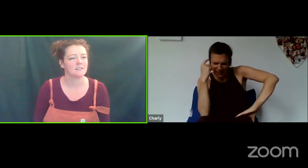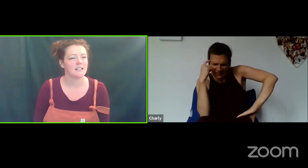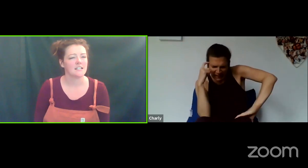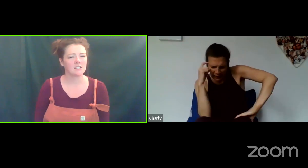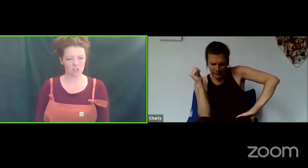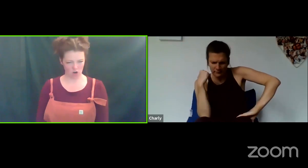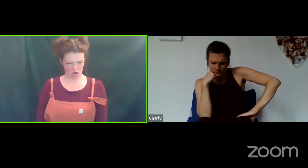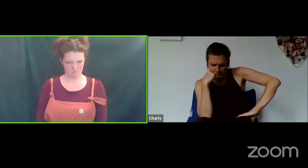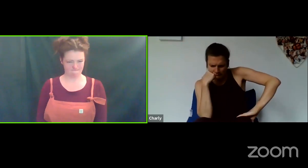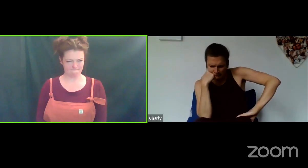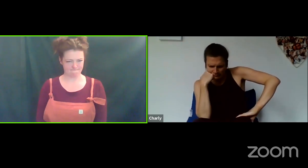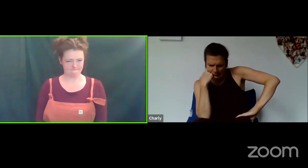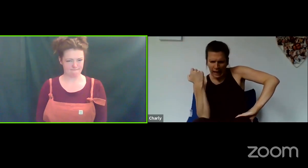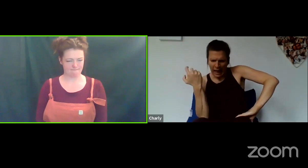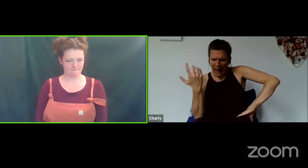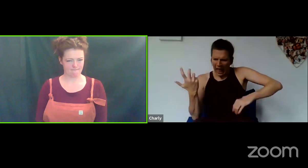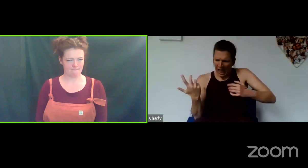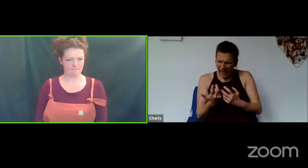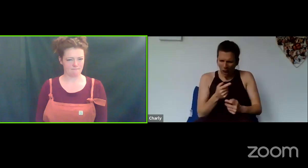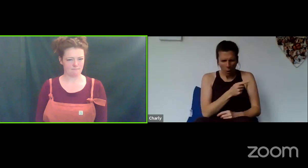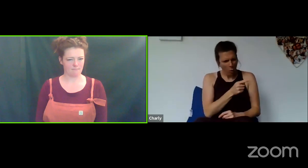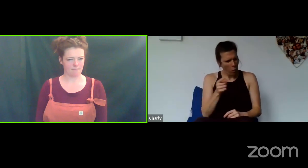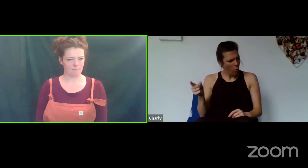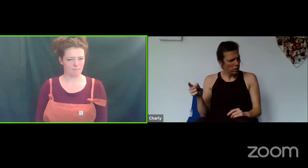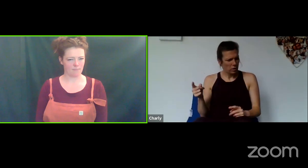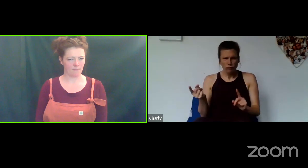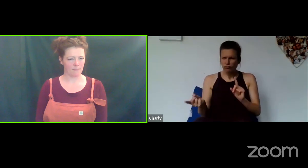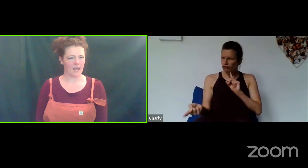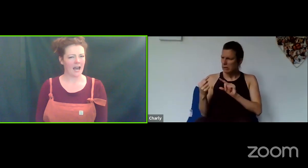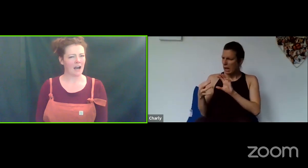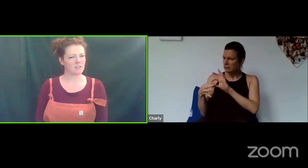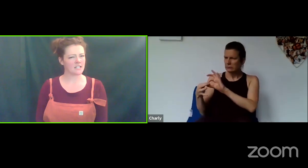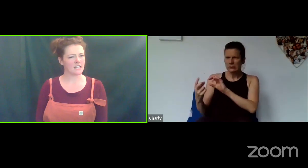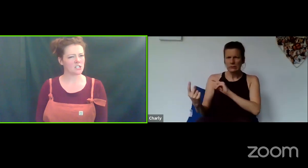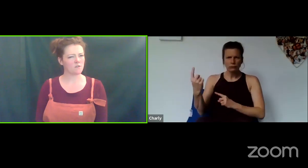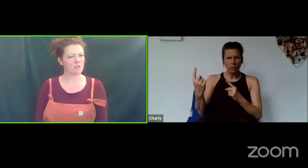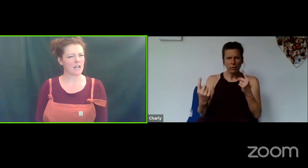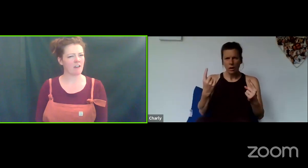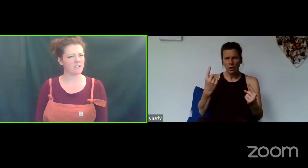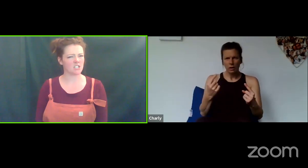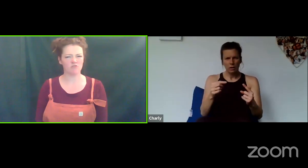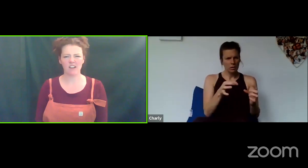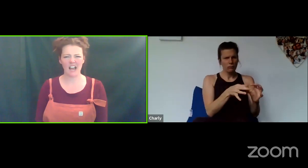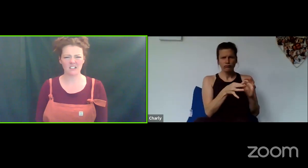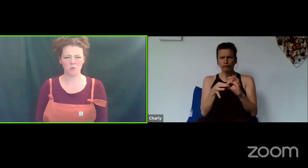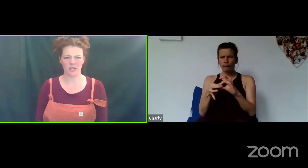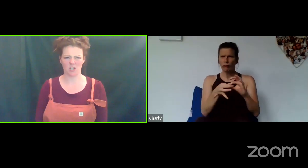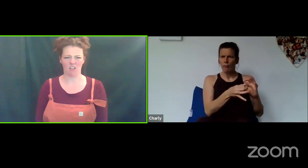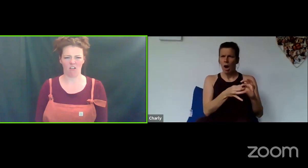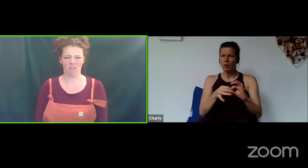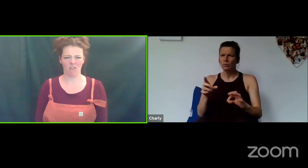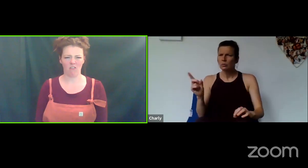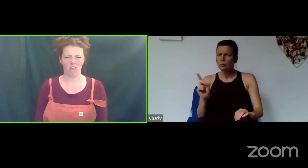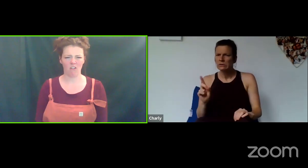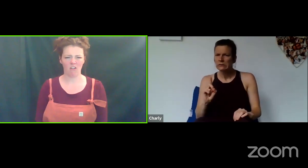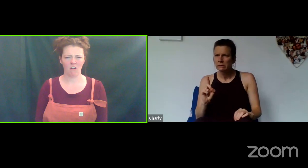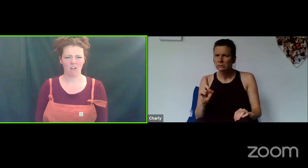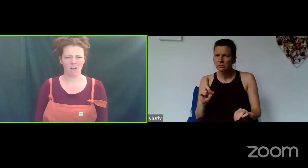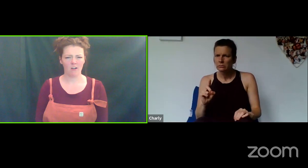So... how does each of those characters react to each other?